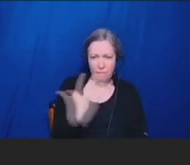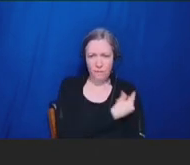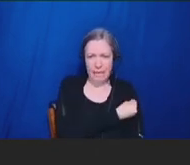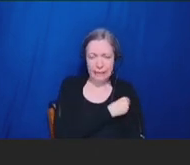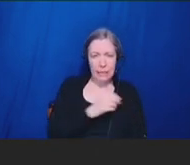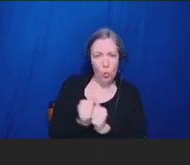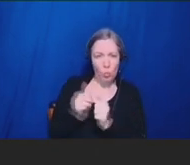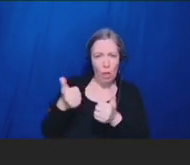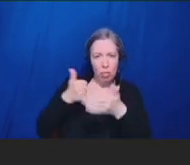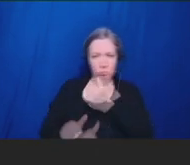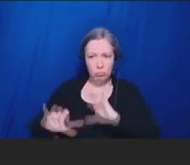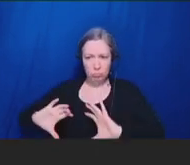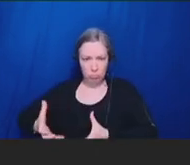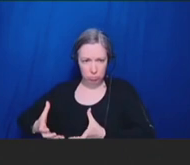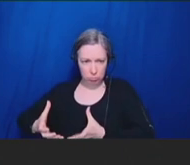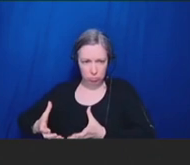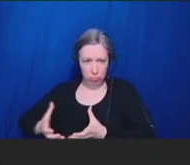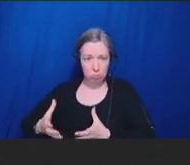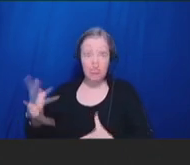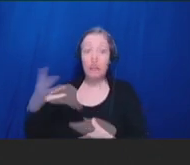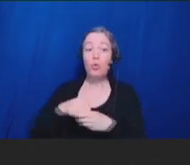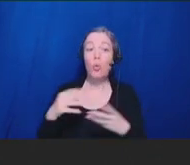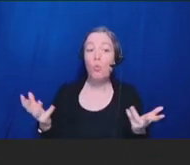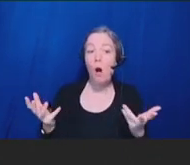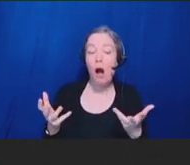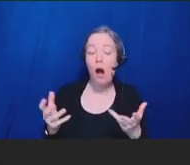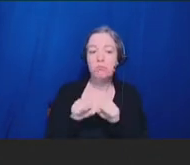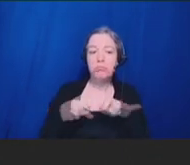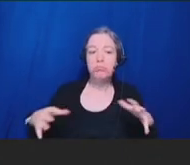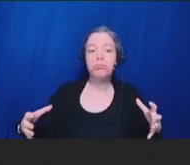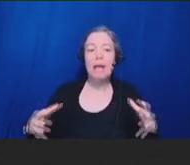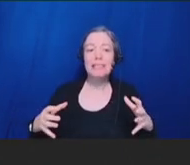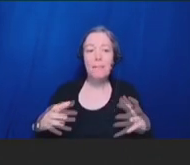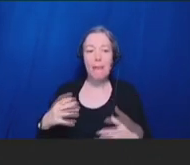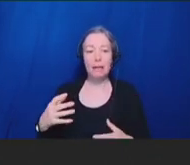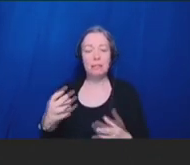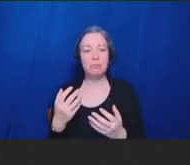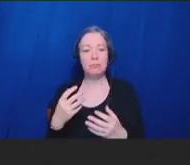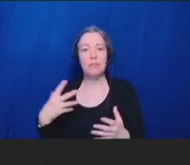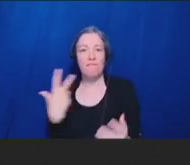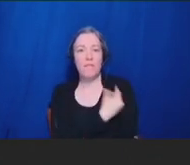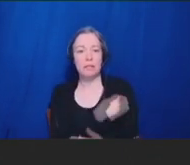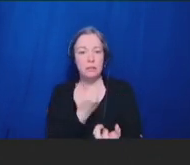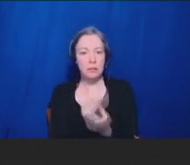races and ethnicities, people with comorbidities or compromised immune systems, and people